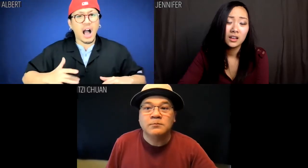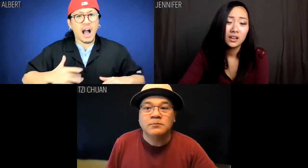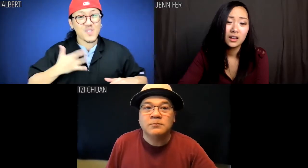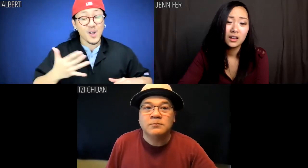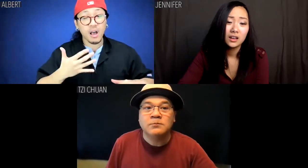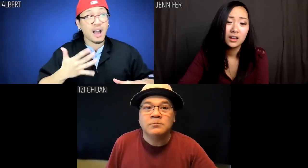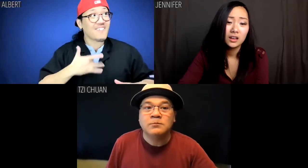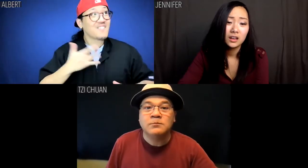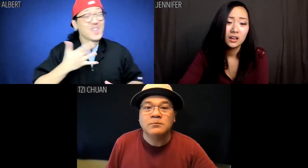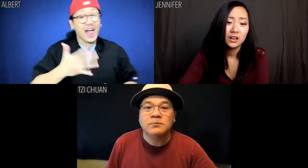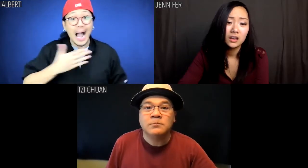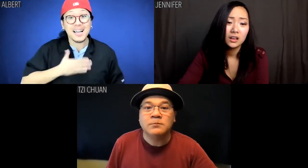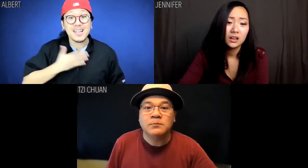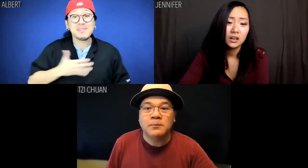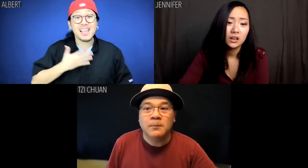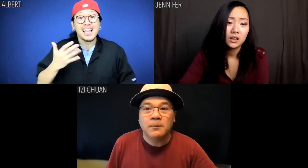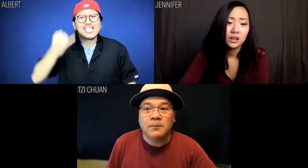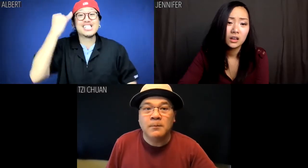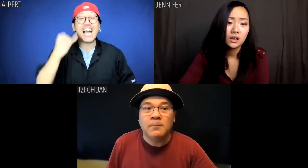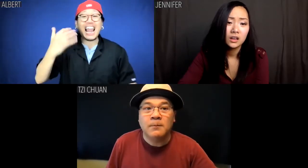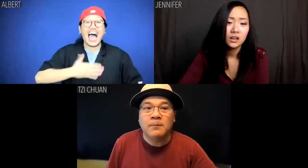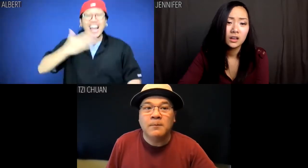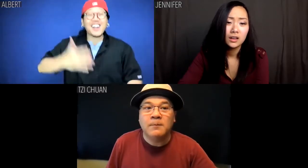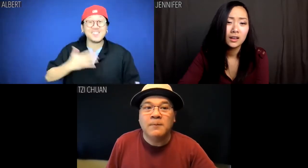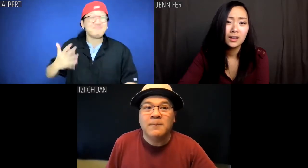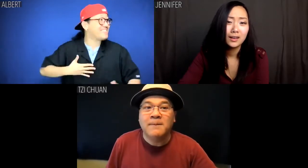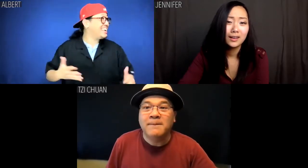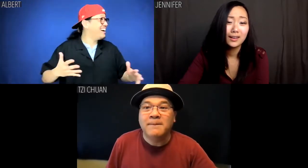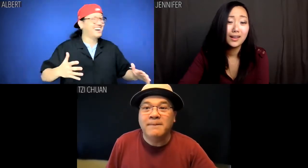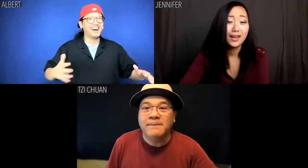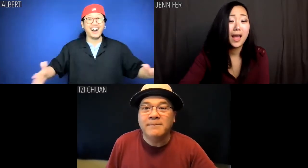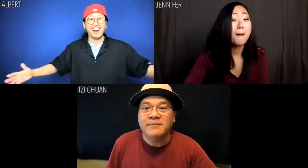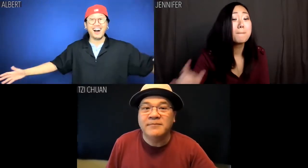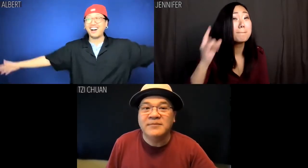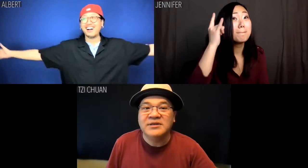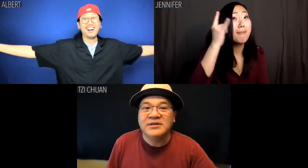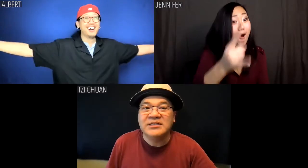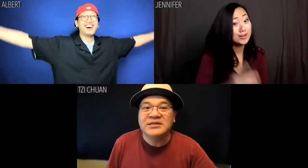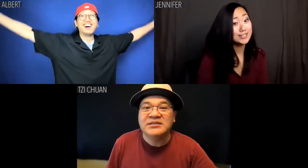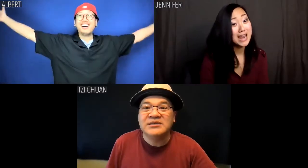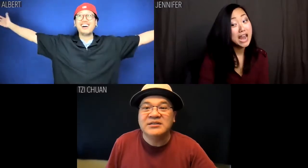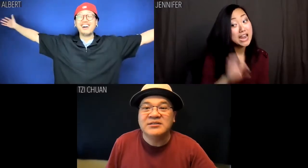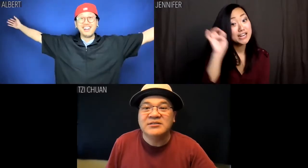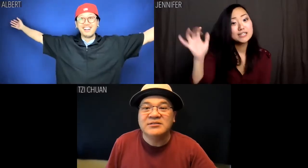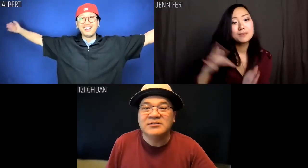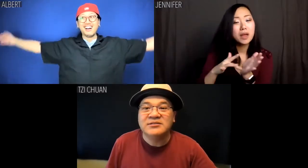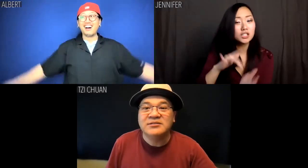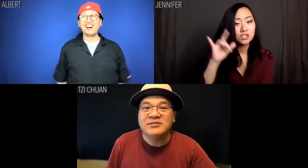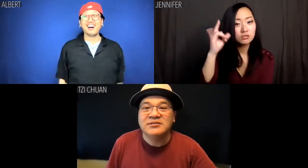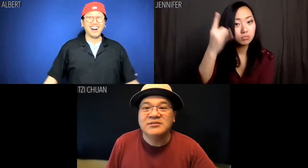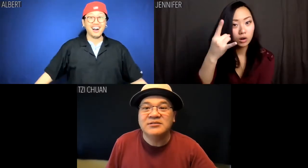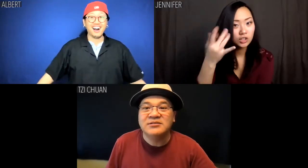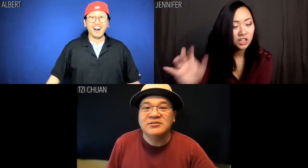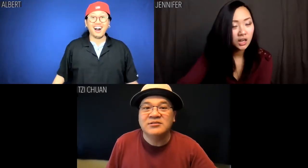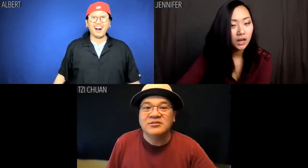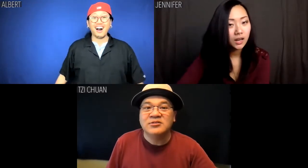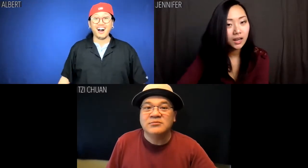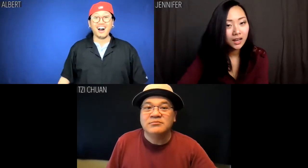I feel ... I feel happy, Jen! Happy. Jennifer: That's bullshit. Eastern medicine's bullshit.